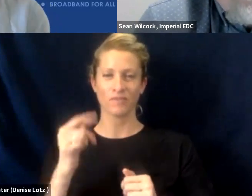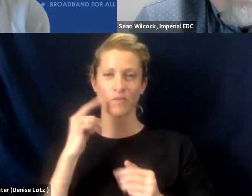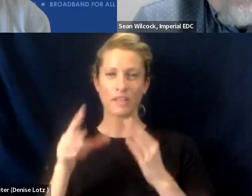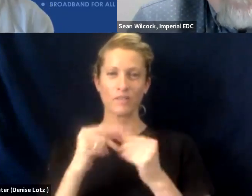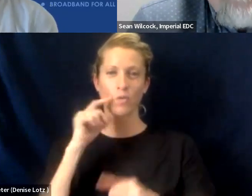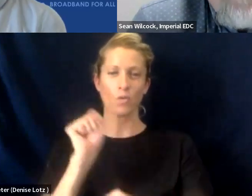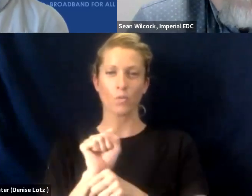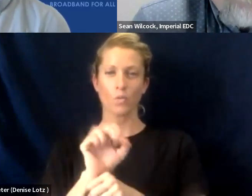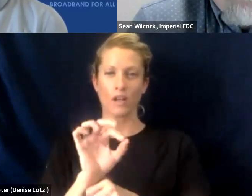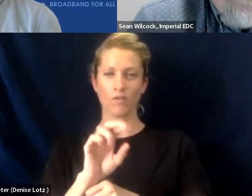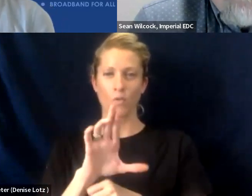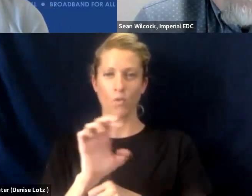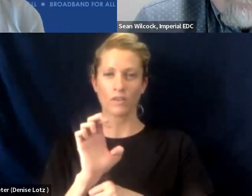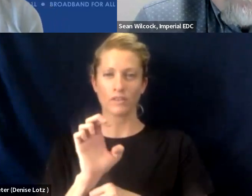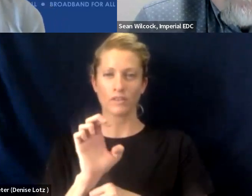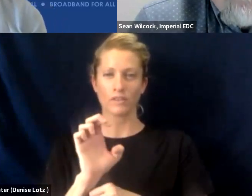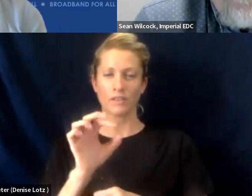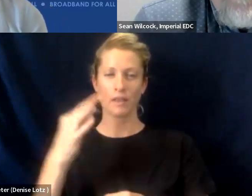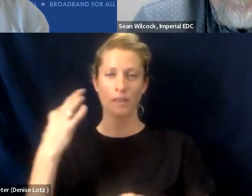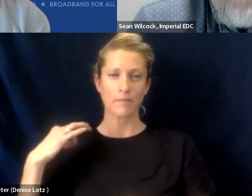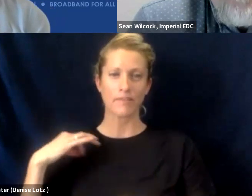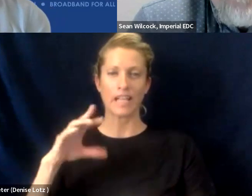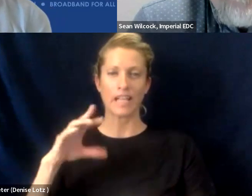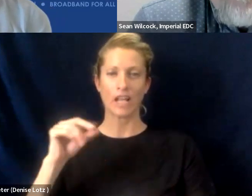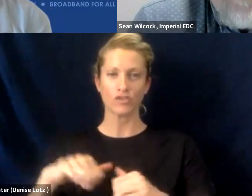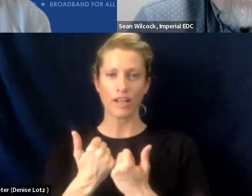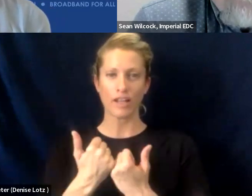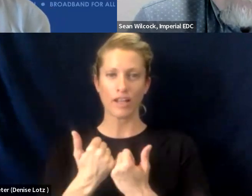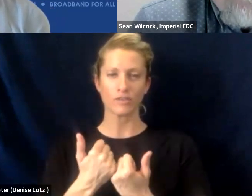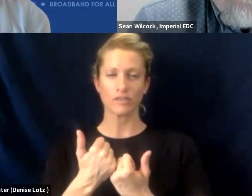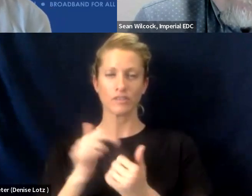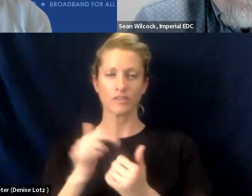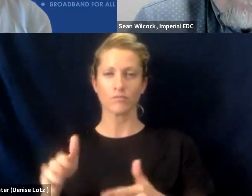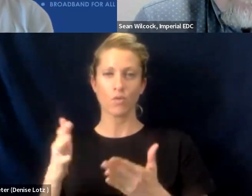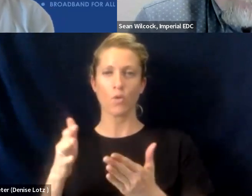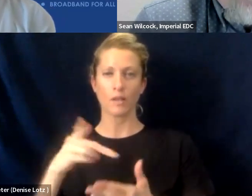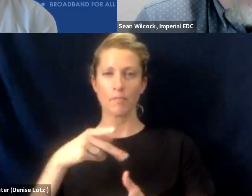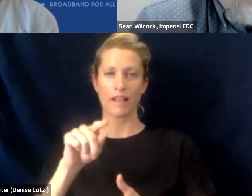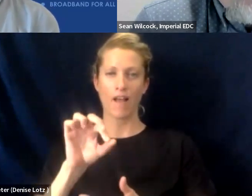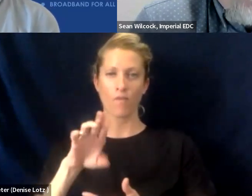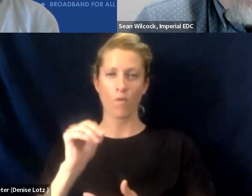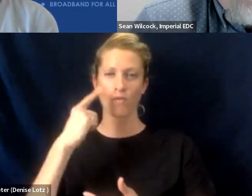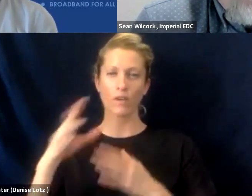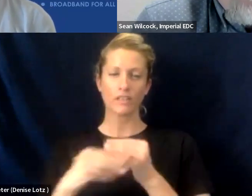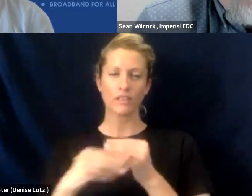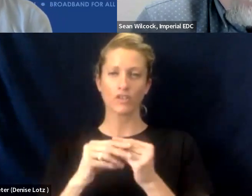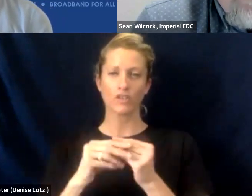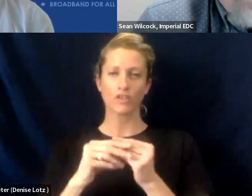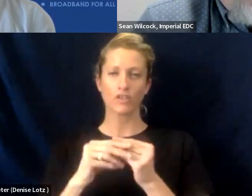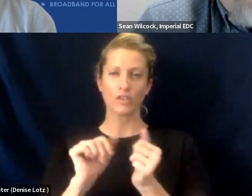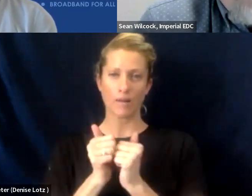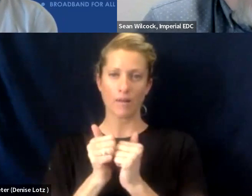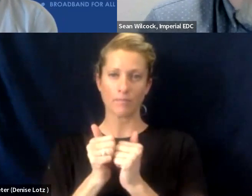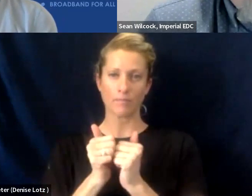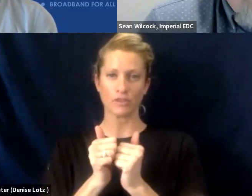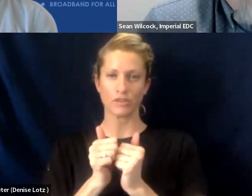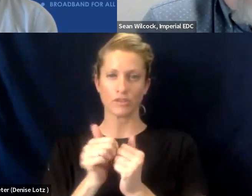and presents a platform for additional competition between us, Mexico and Arizona.